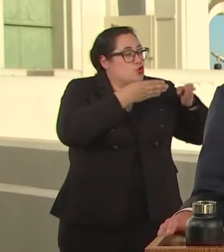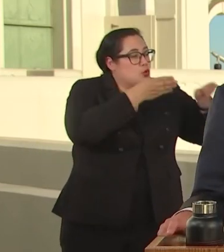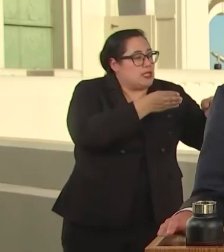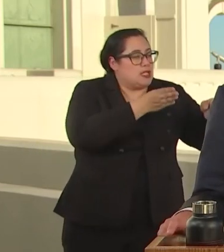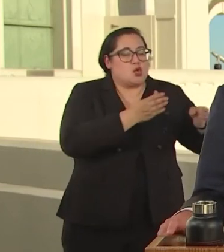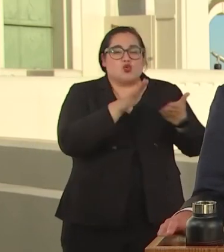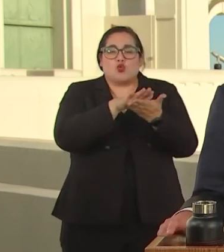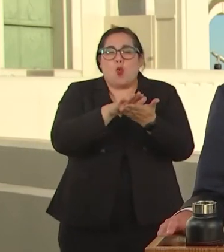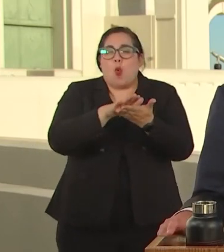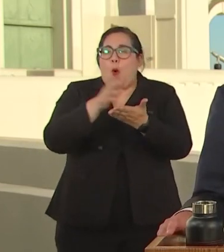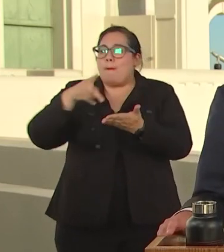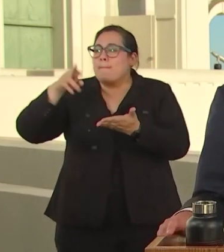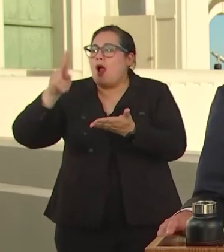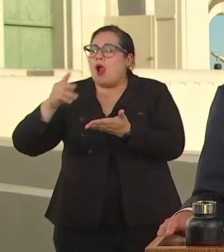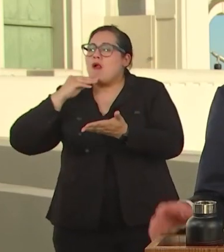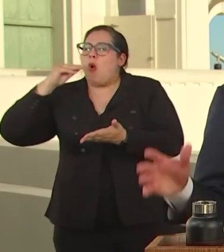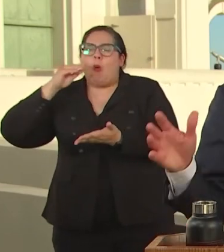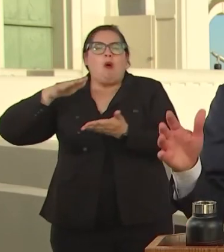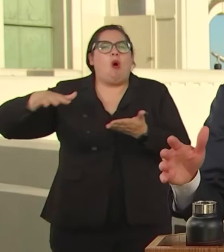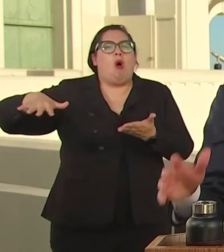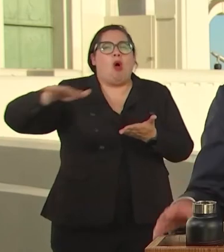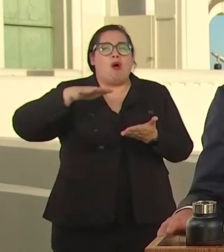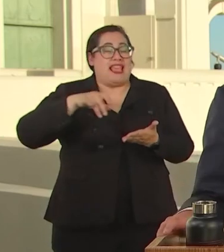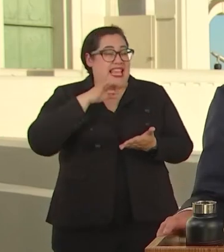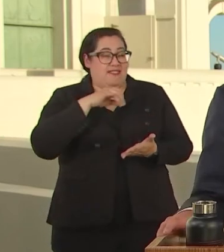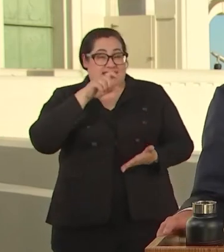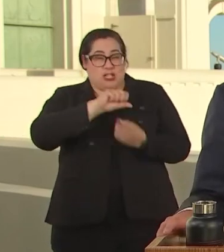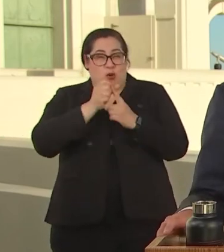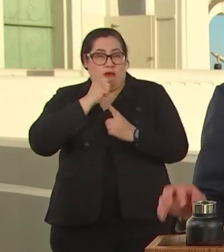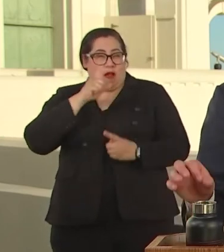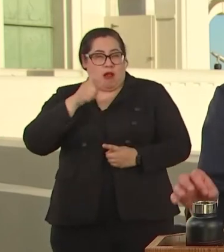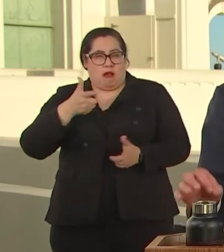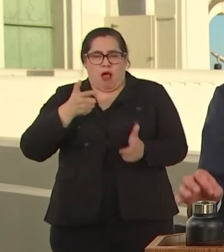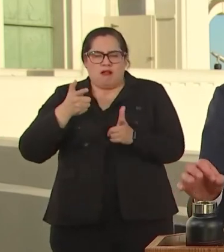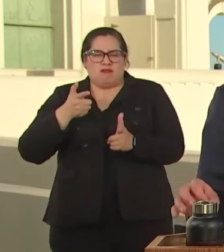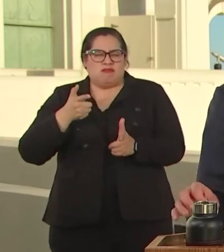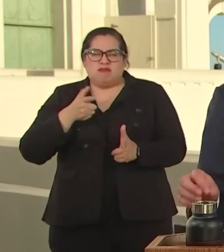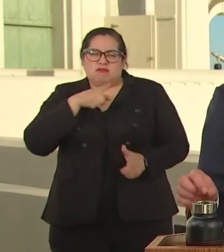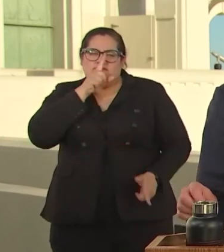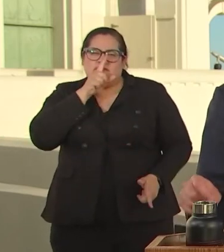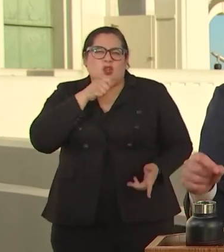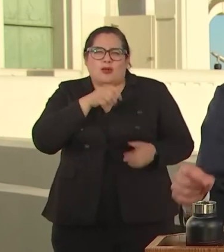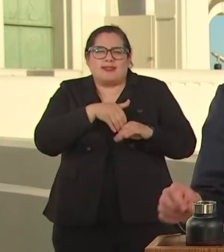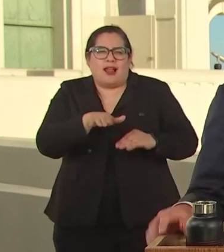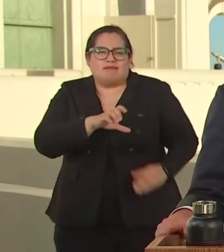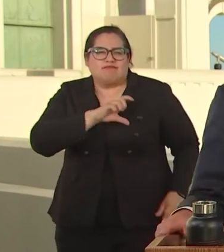WHEN SITUATIONS DON'T NEED GUNS, LET'S NOT SEND GUNS. SO THIS IS A NEW APPROACH WE'RE